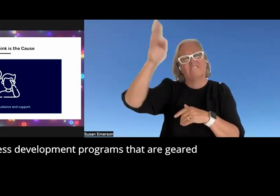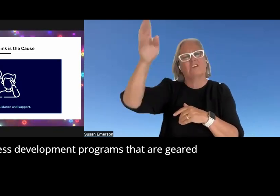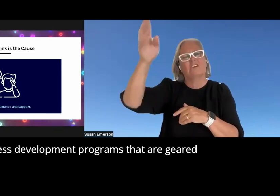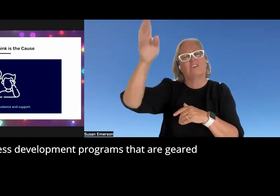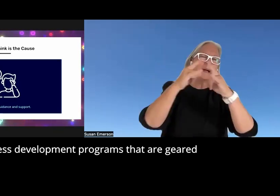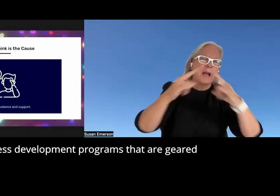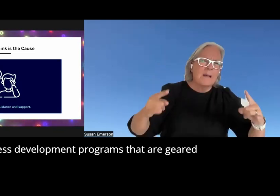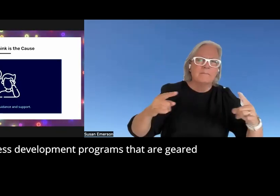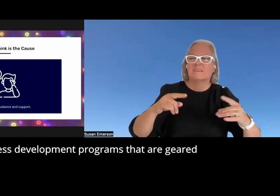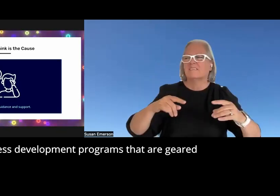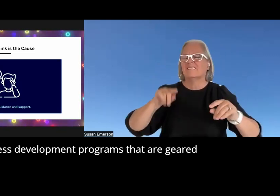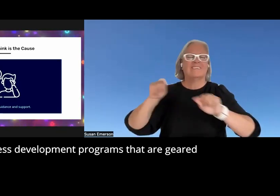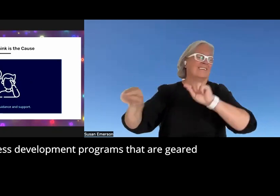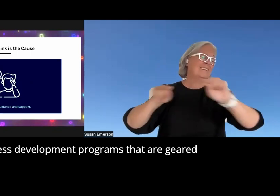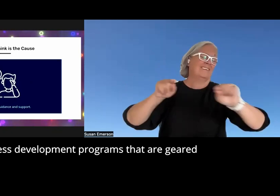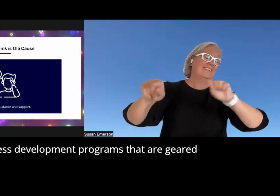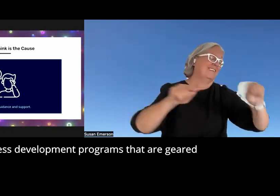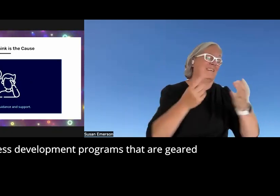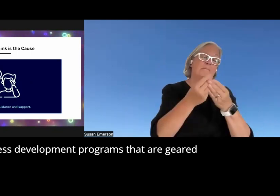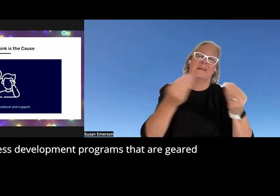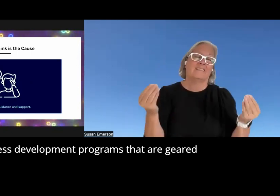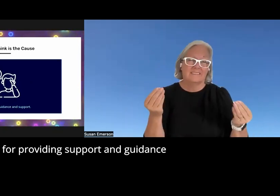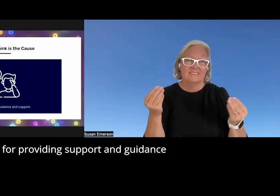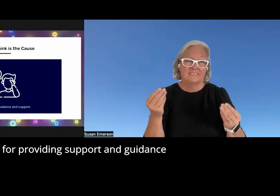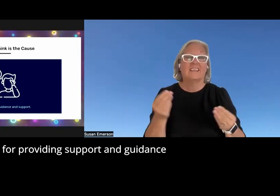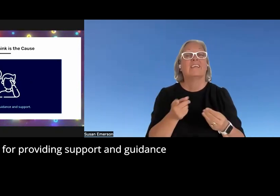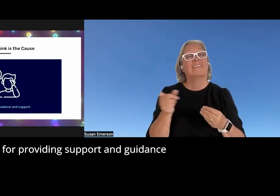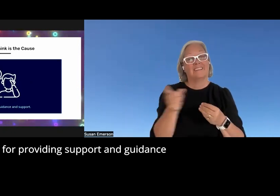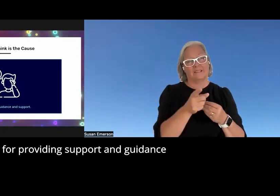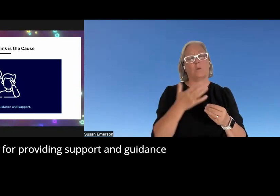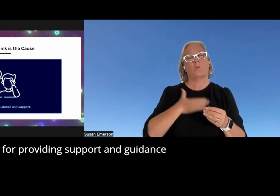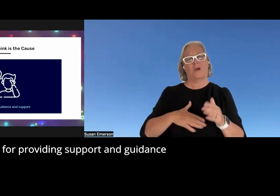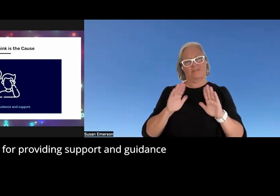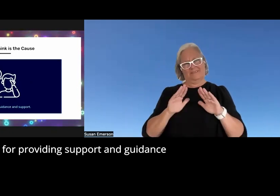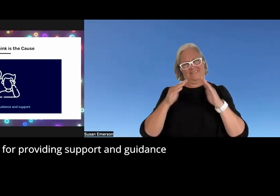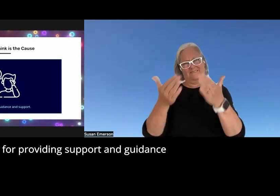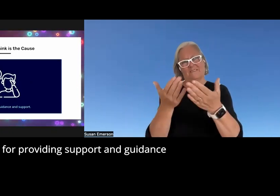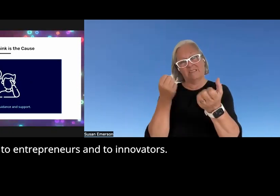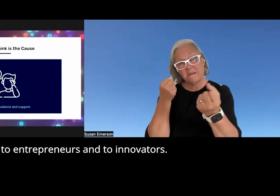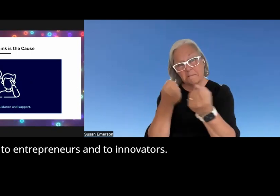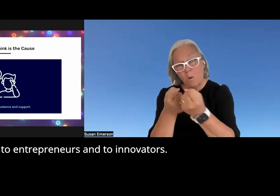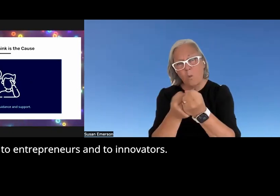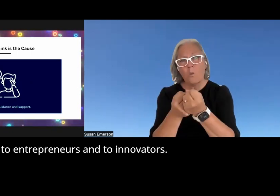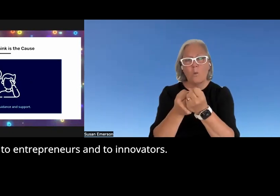Business Development programs that are Geared for providing support and guidance to entrepreneurs